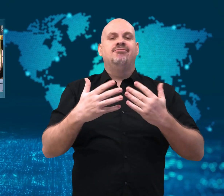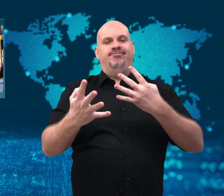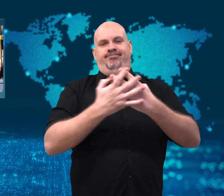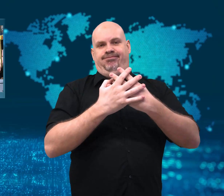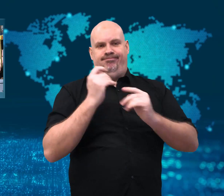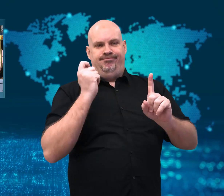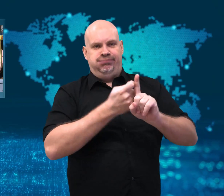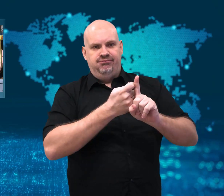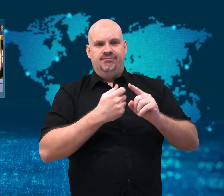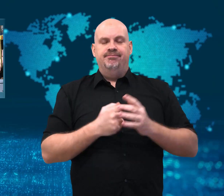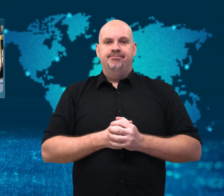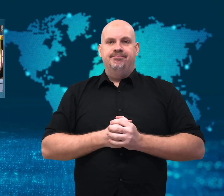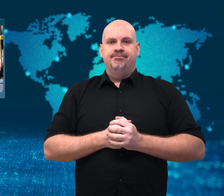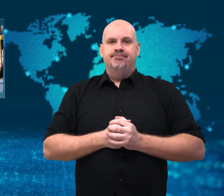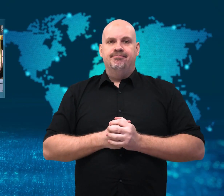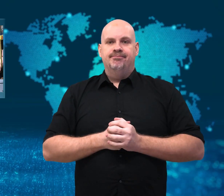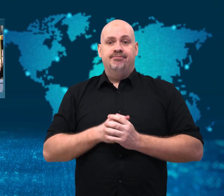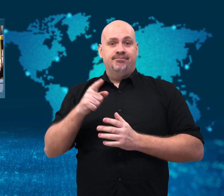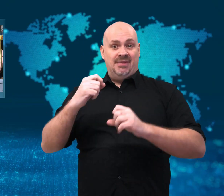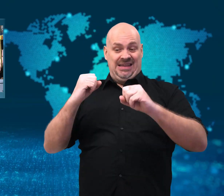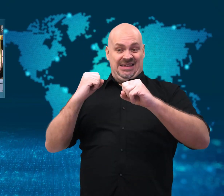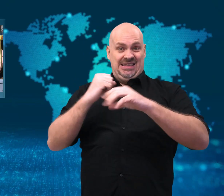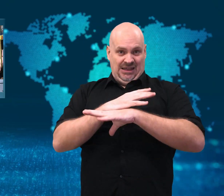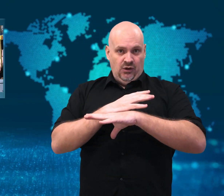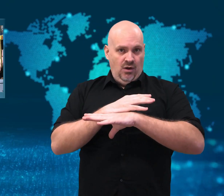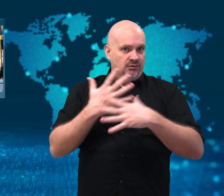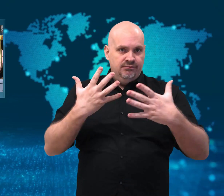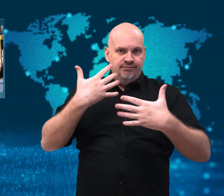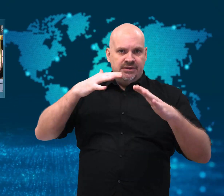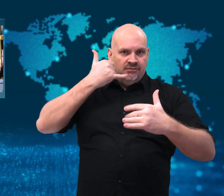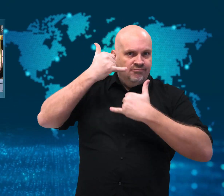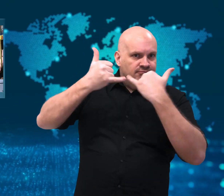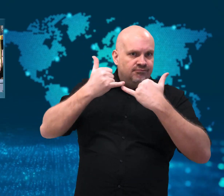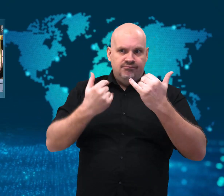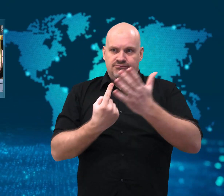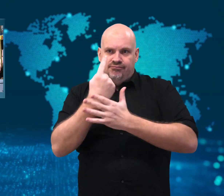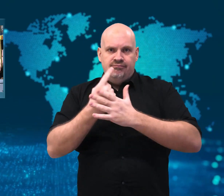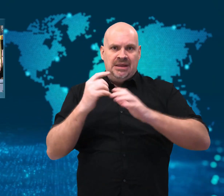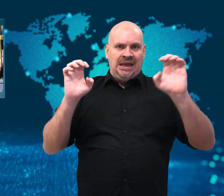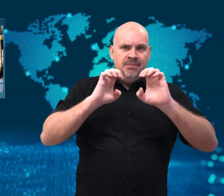Authorities sent SWAT teams to the synagogue